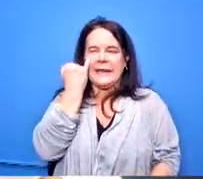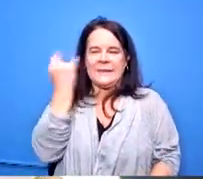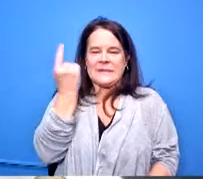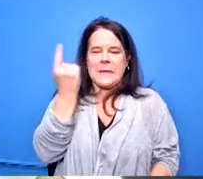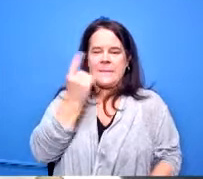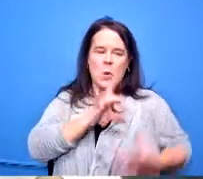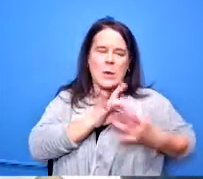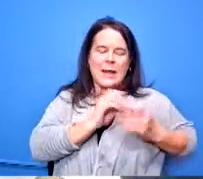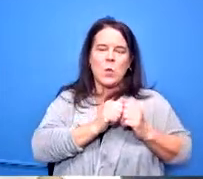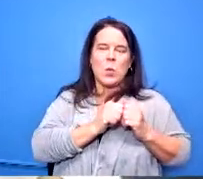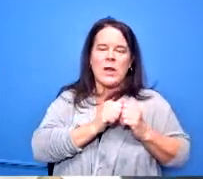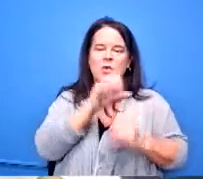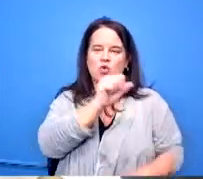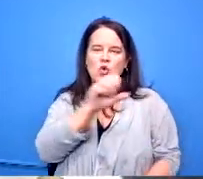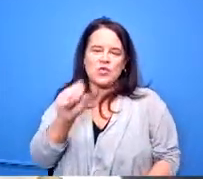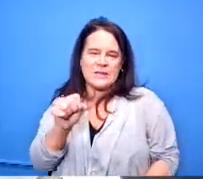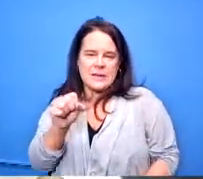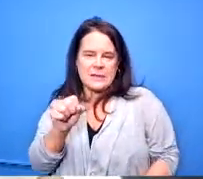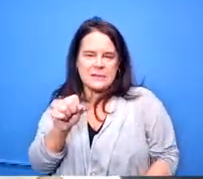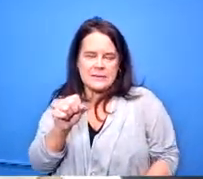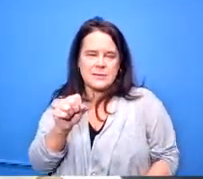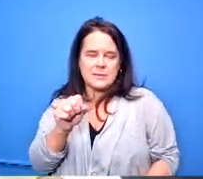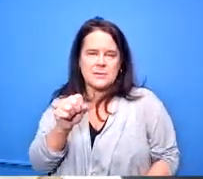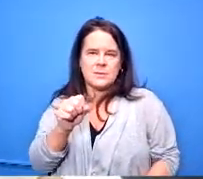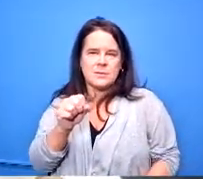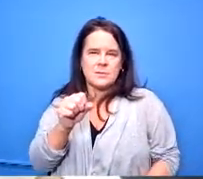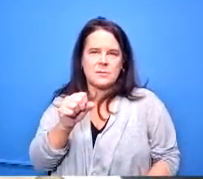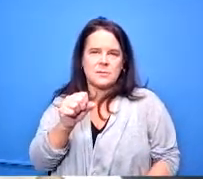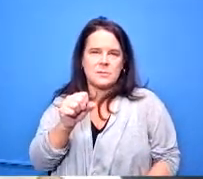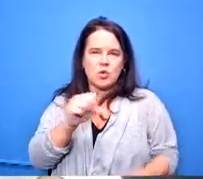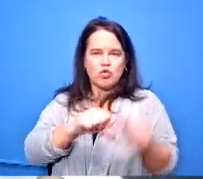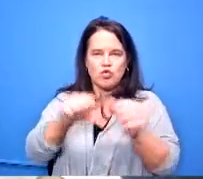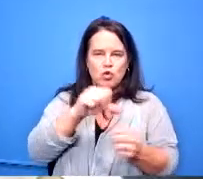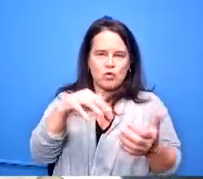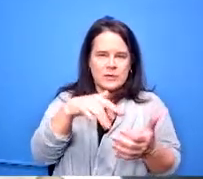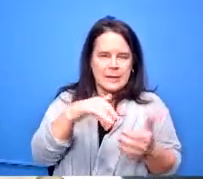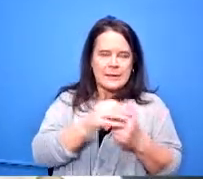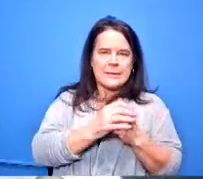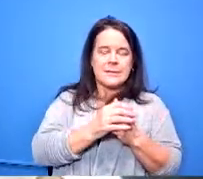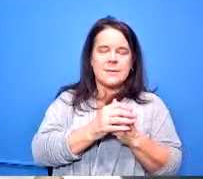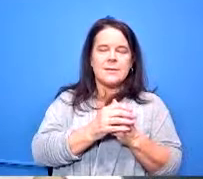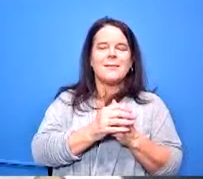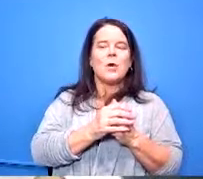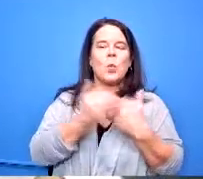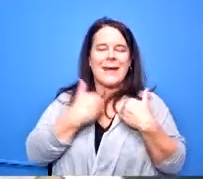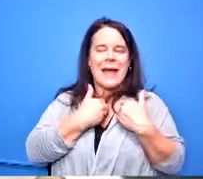classes you're talking about mr sampson the social studies coordinator would work with that person